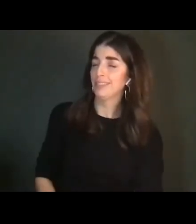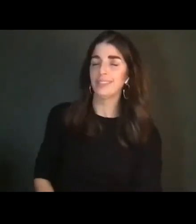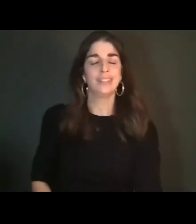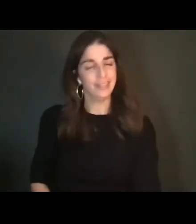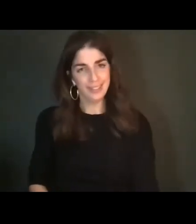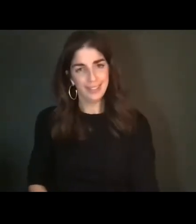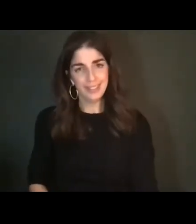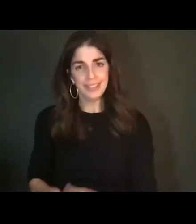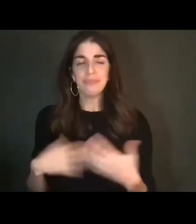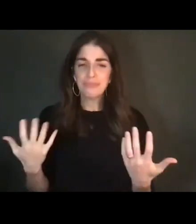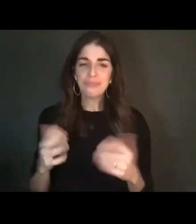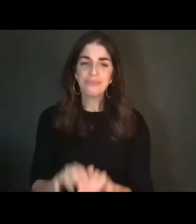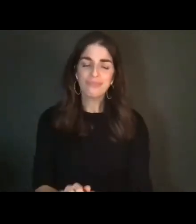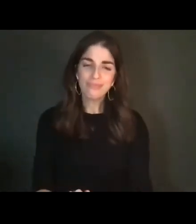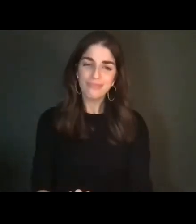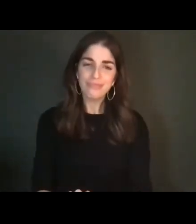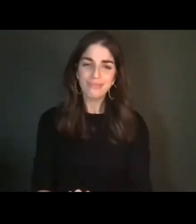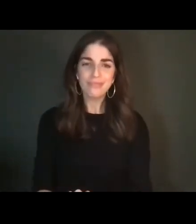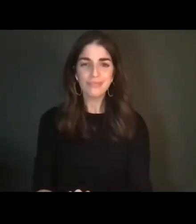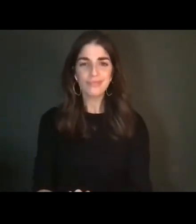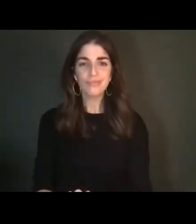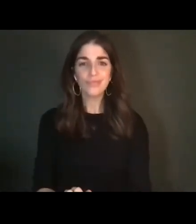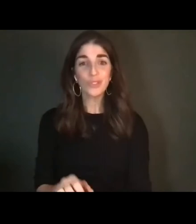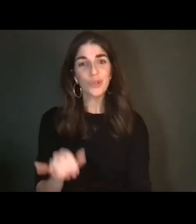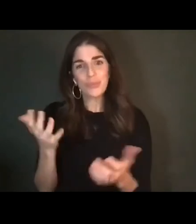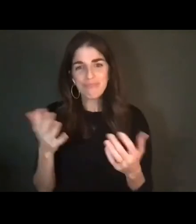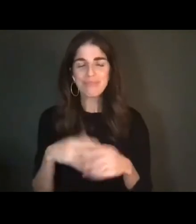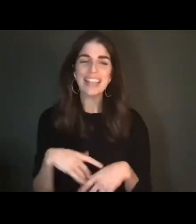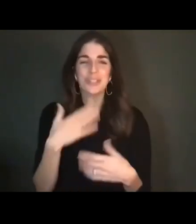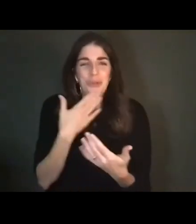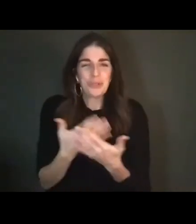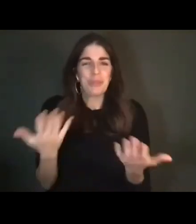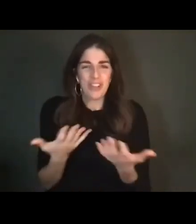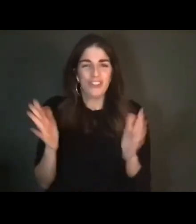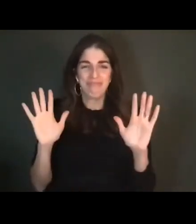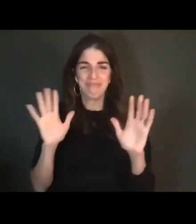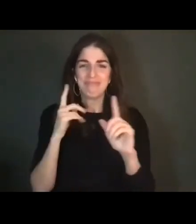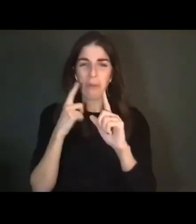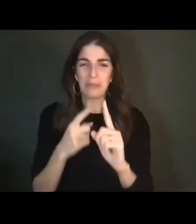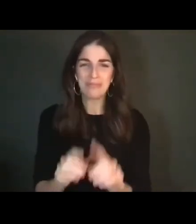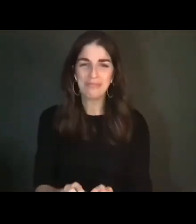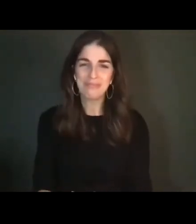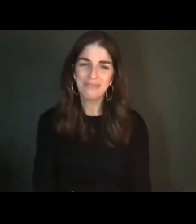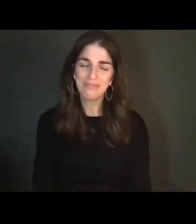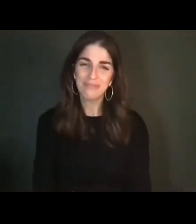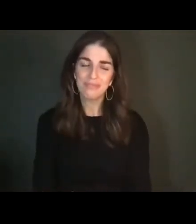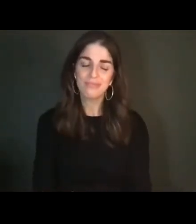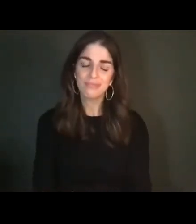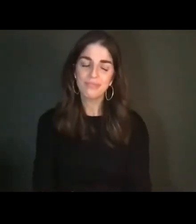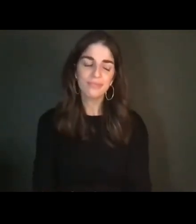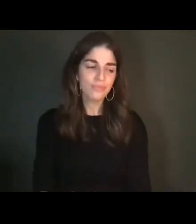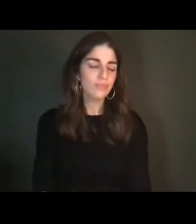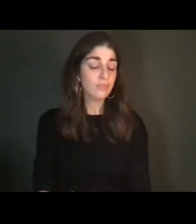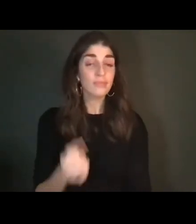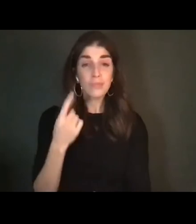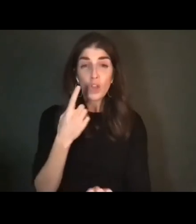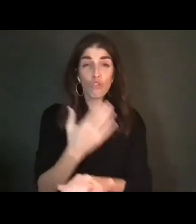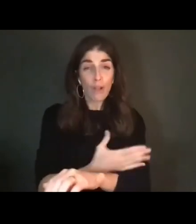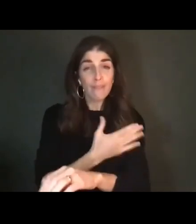So... So that's... it's good to be here. Well, and like, the renovation took two months.